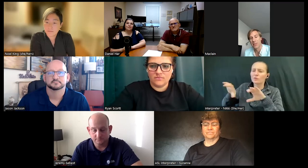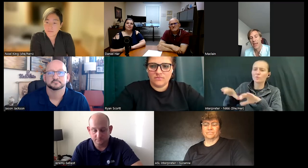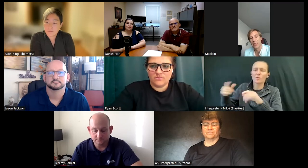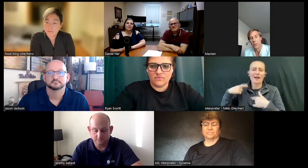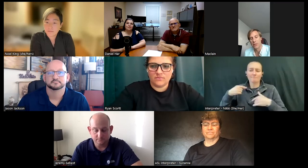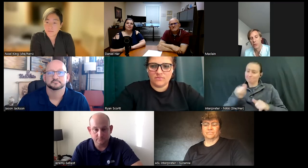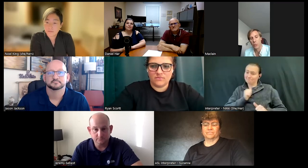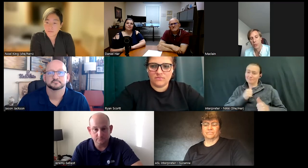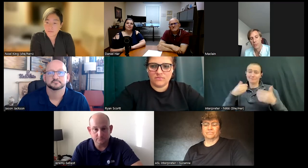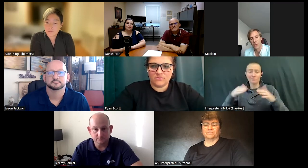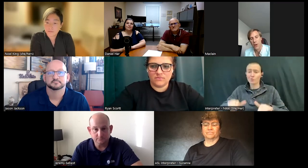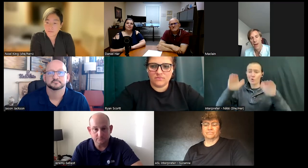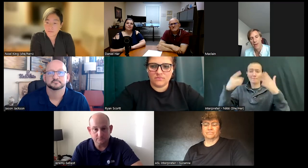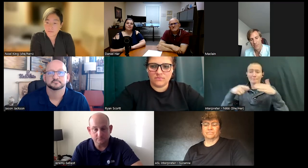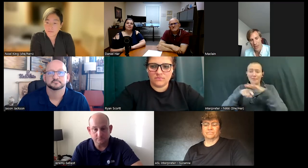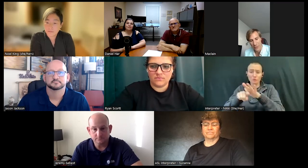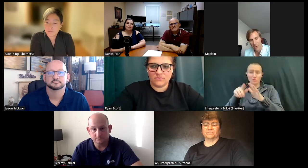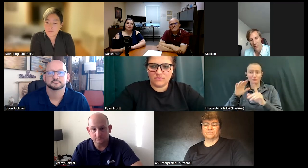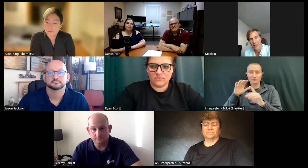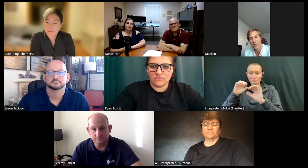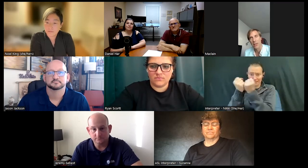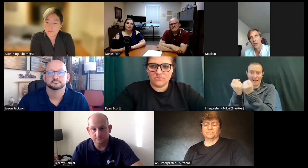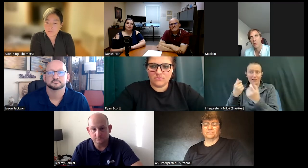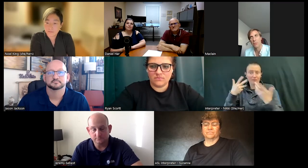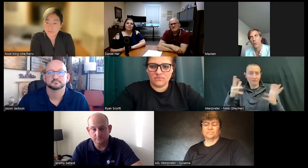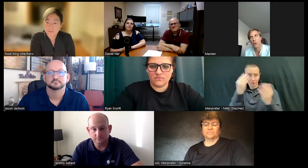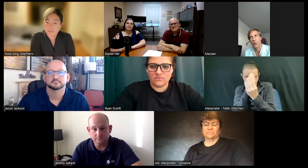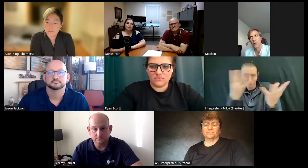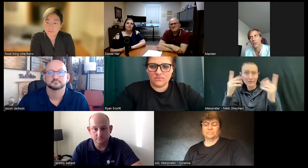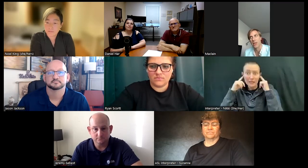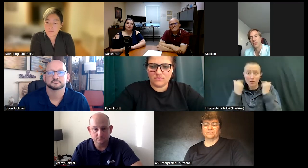Society once I told people about like my hearing loss people were quick to tell